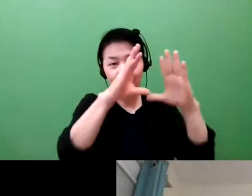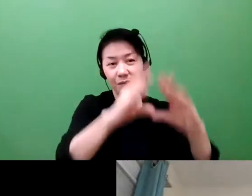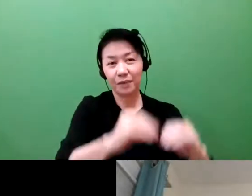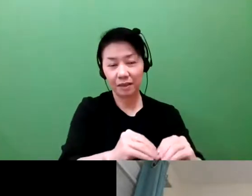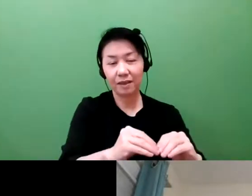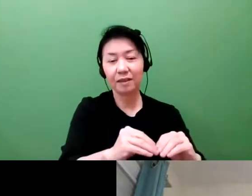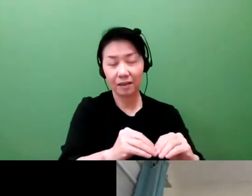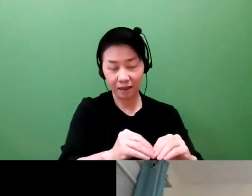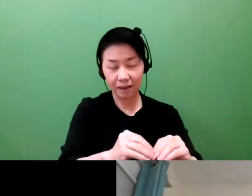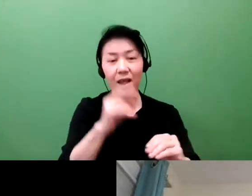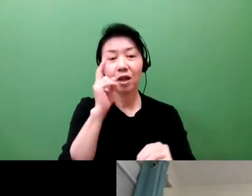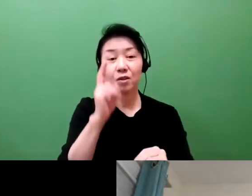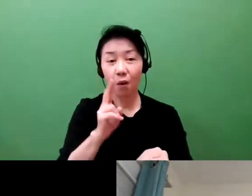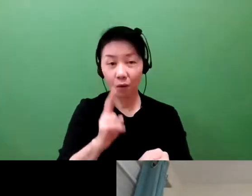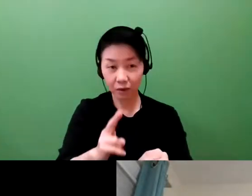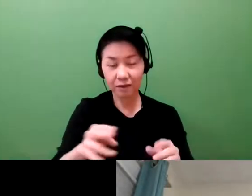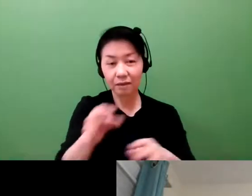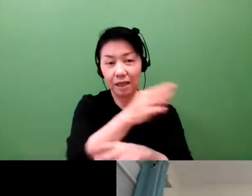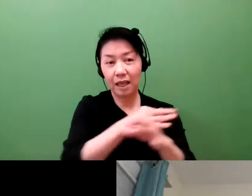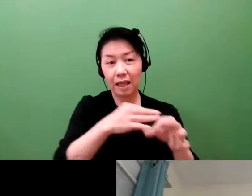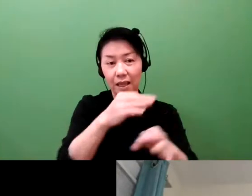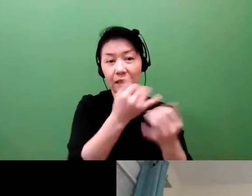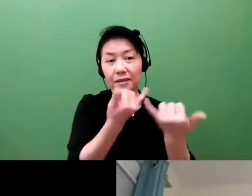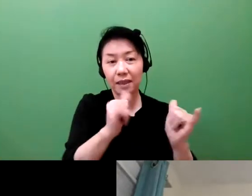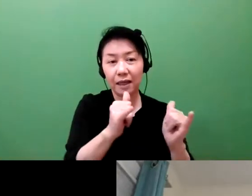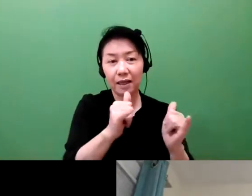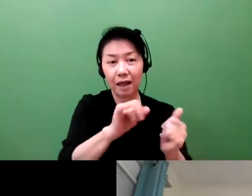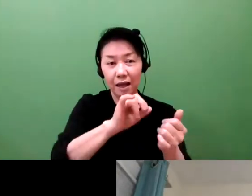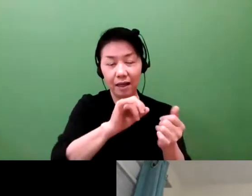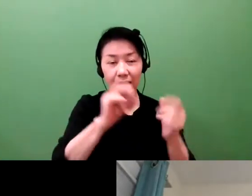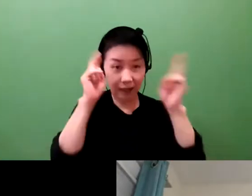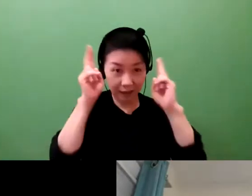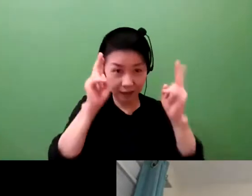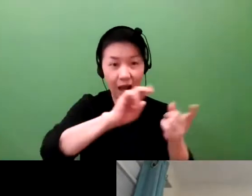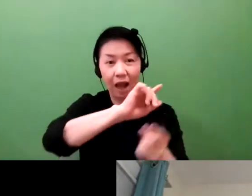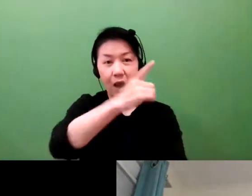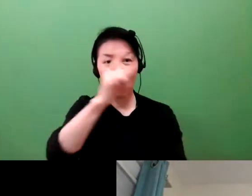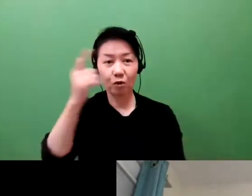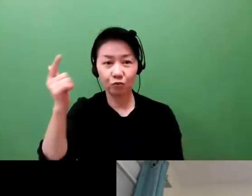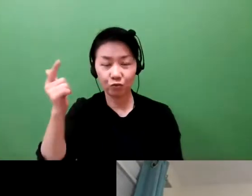but it's because of the strength of the brands. What do trademarks do at their core?